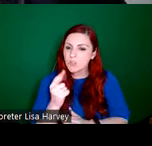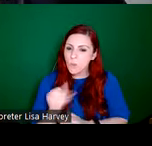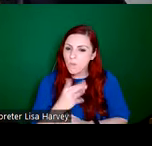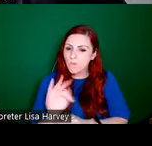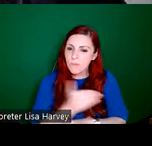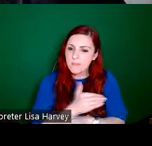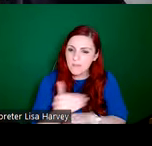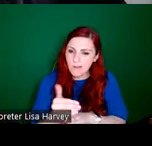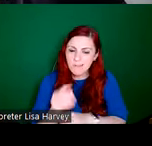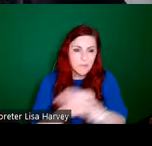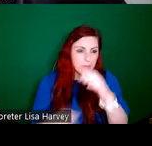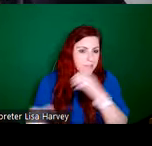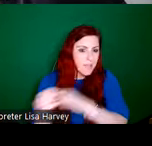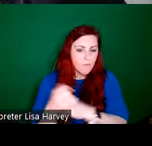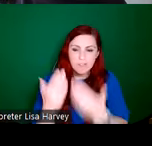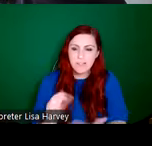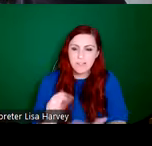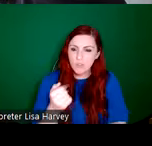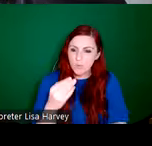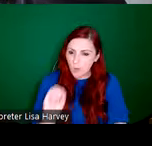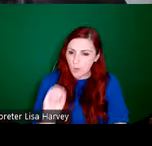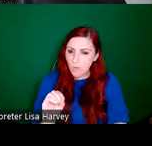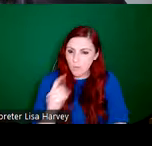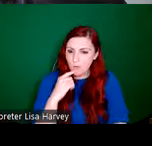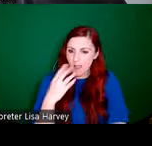an existing studio, his father's studio, which already had a traditional kind of